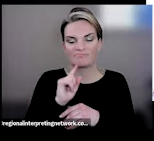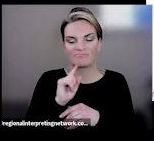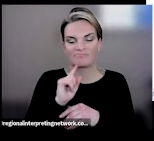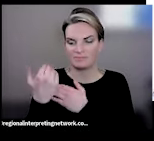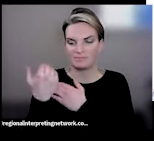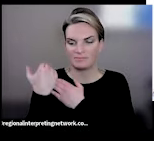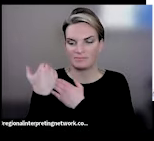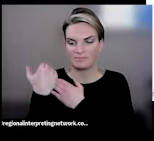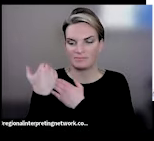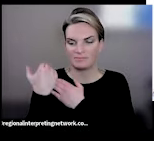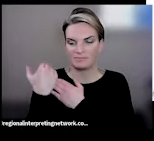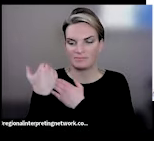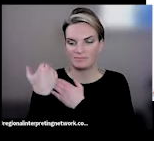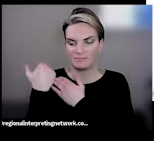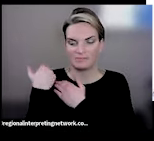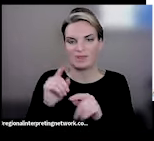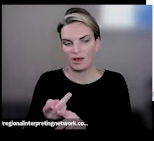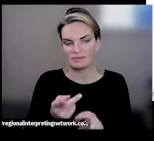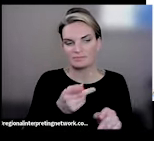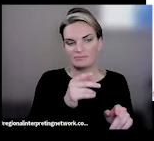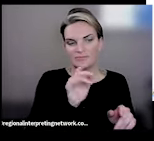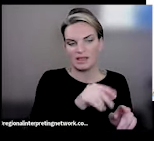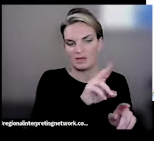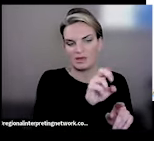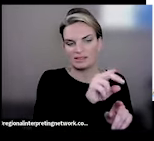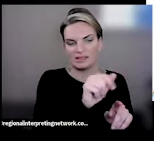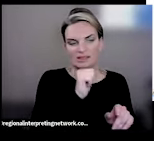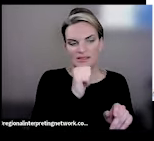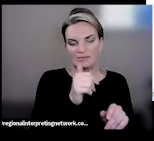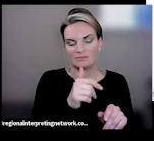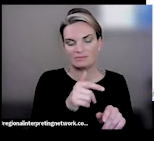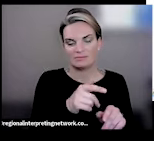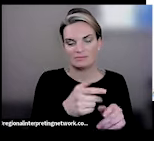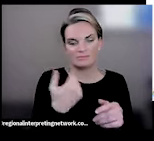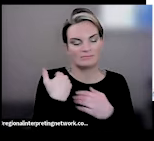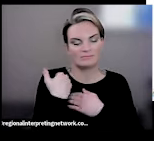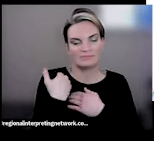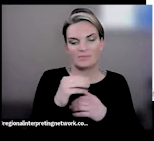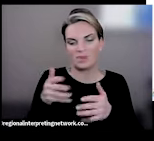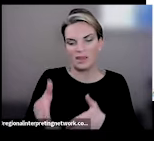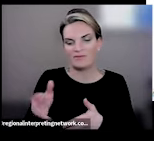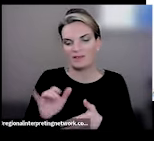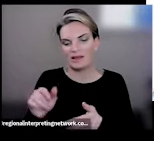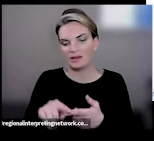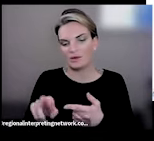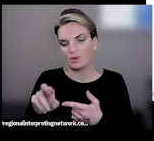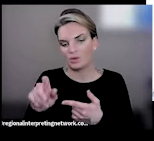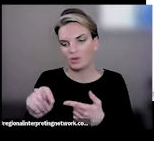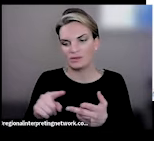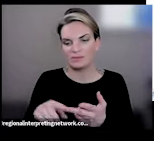that the USDA doesn't cover, like your dairy, your produce, your fruits, your spices, your nuts,